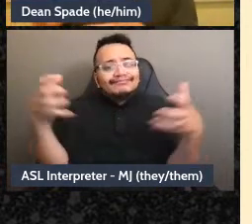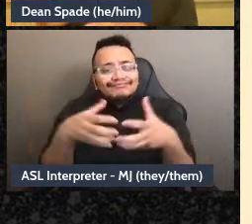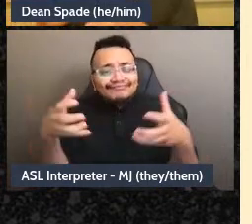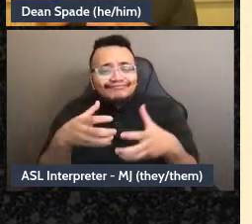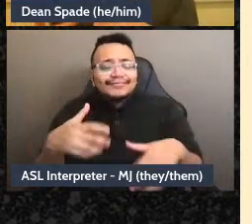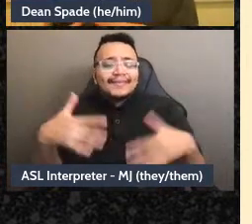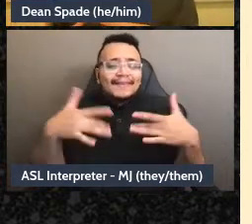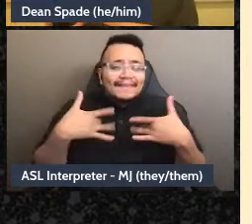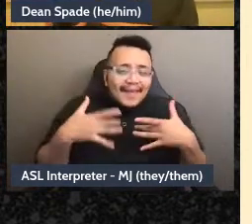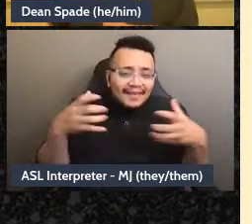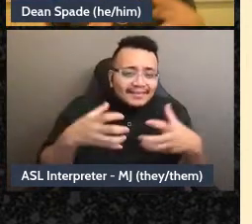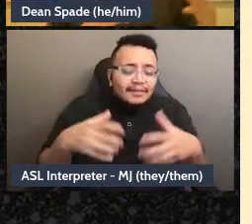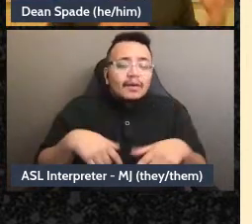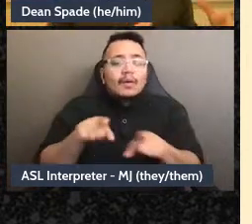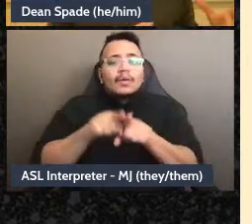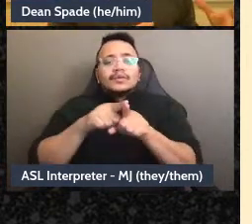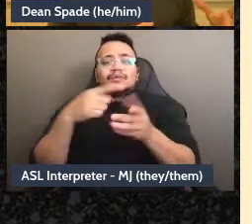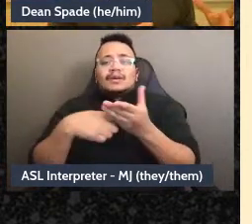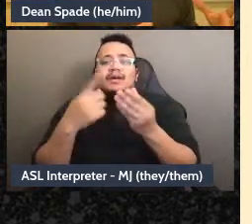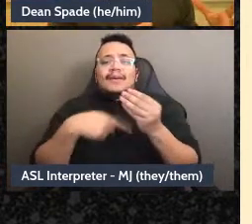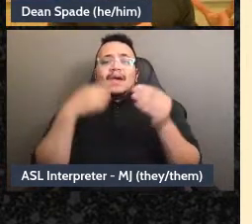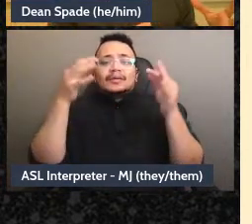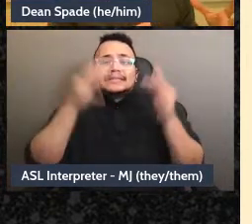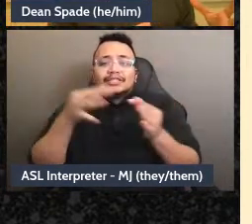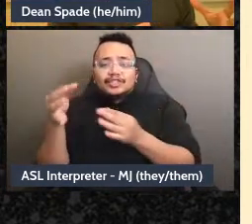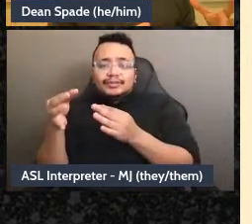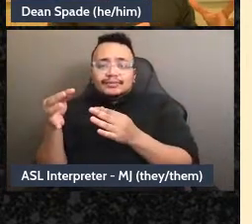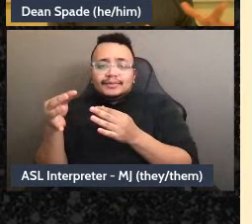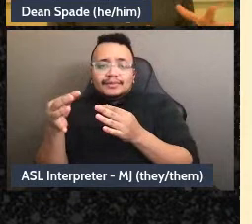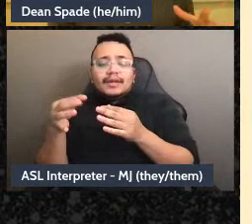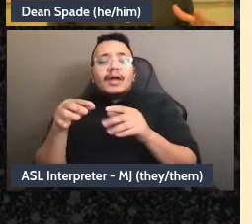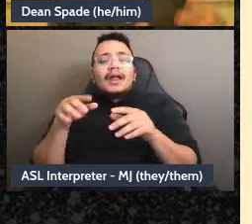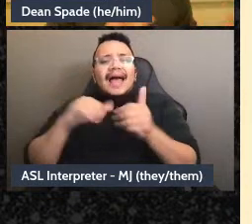decisions and make sure people in the group know about the decisions and if someone's not really